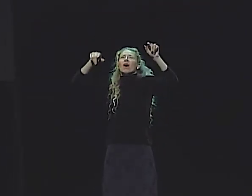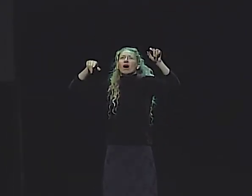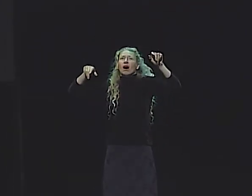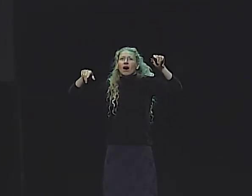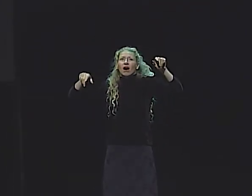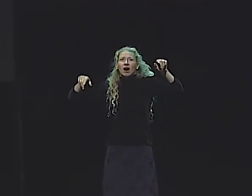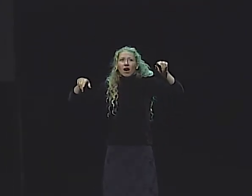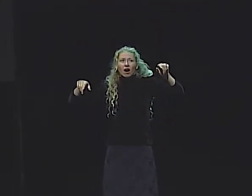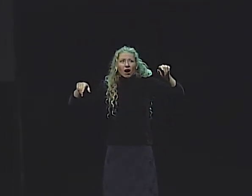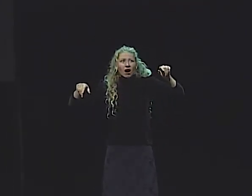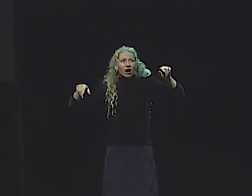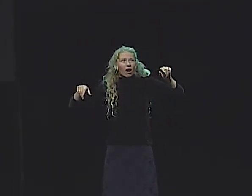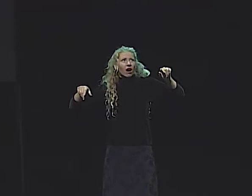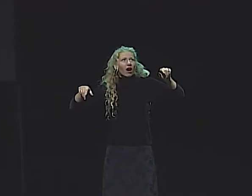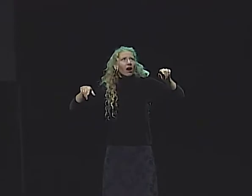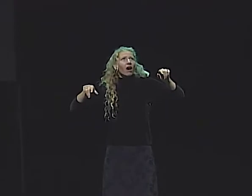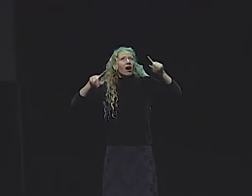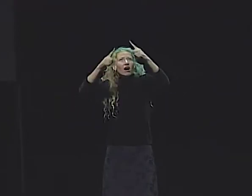IT WAS SO ORNATE...